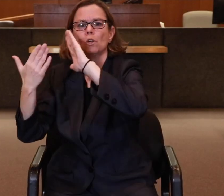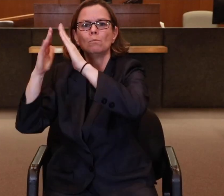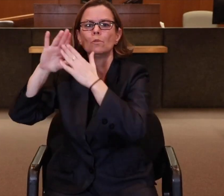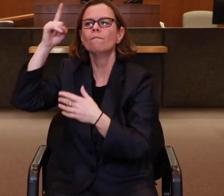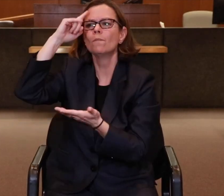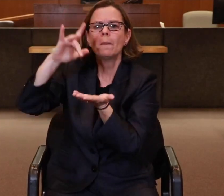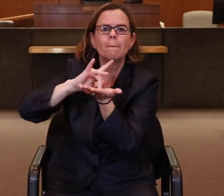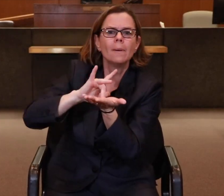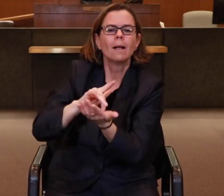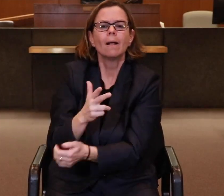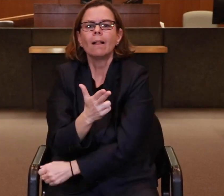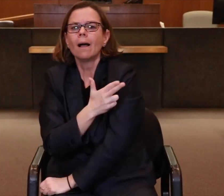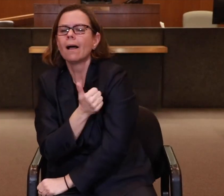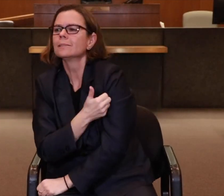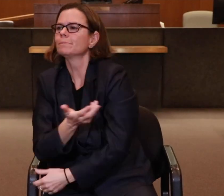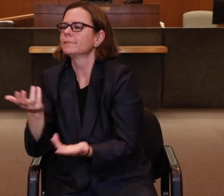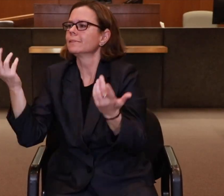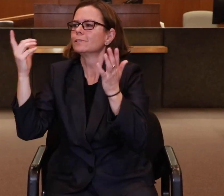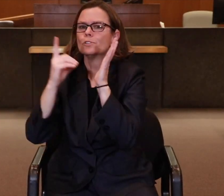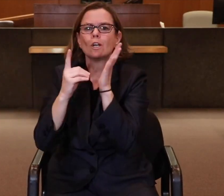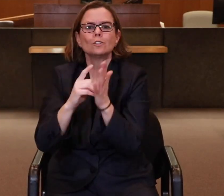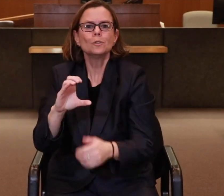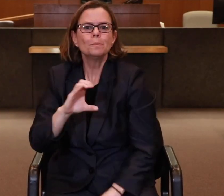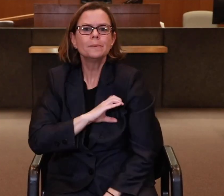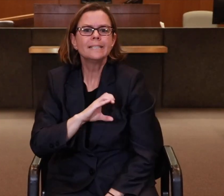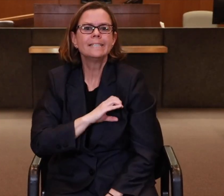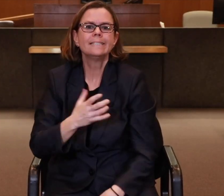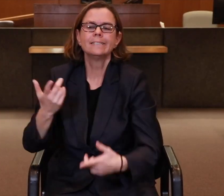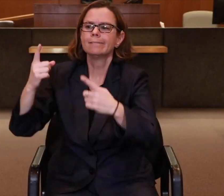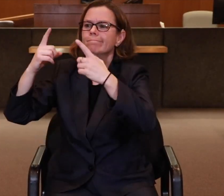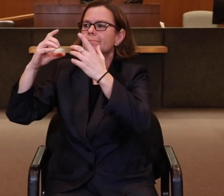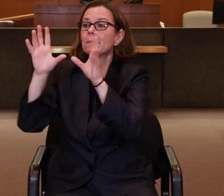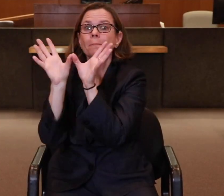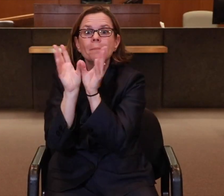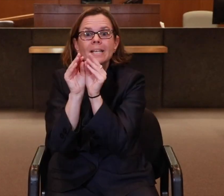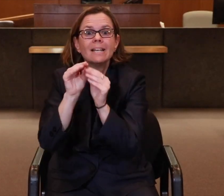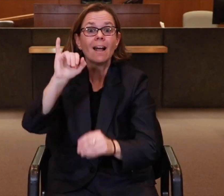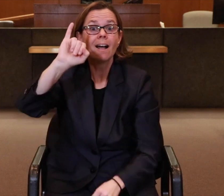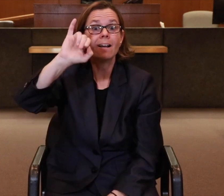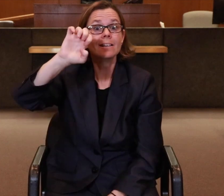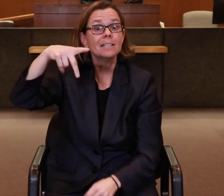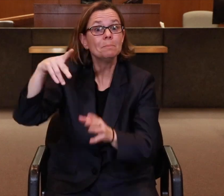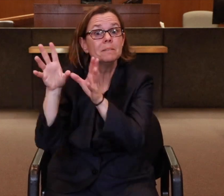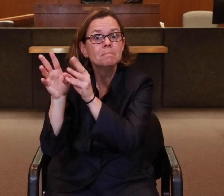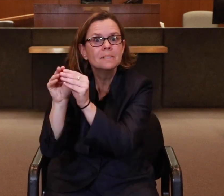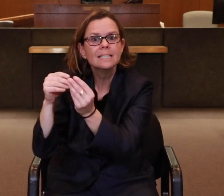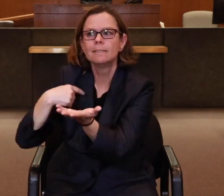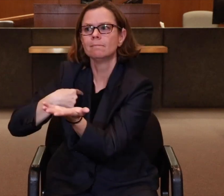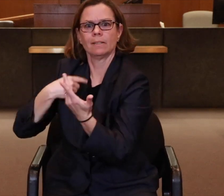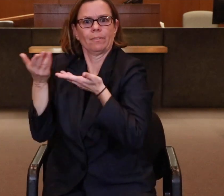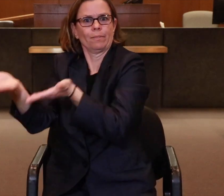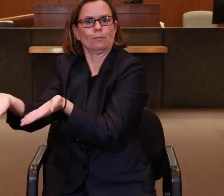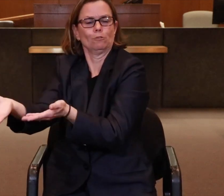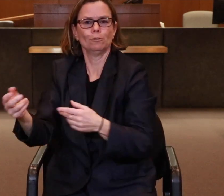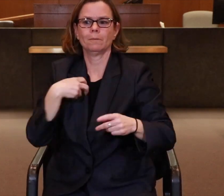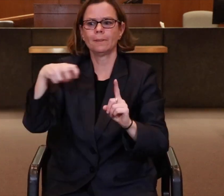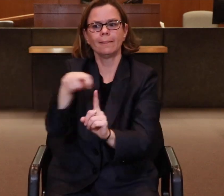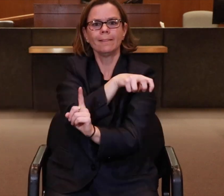That meant assignments with hospitals, doctors, law enforcement, various meetings and Individualized Education Plan (IEP) meetings.